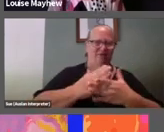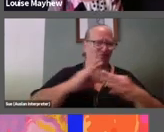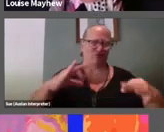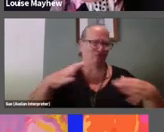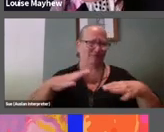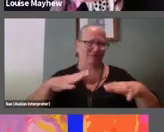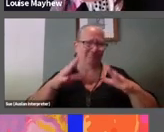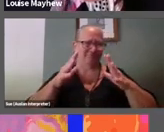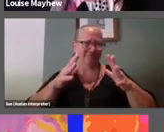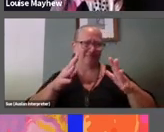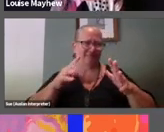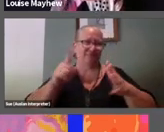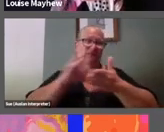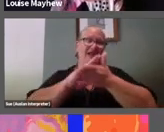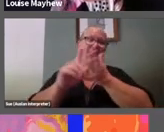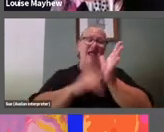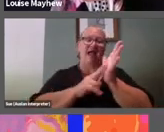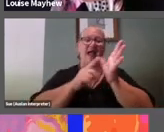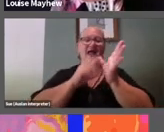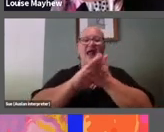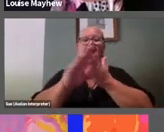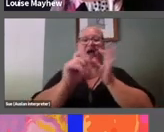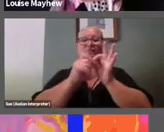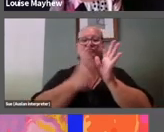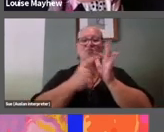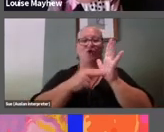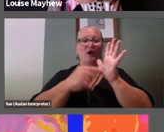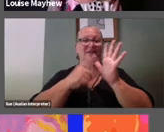Hannah Bronte is an artist and a DJ, and her